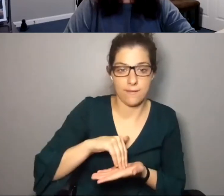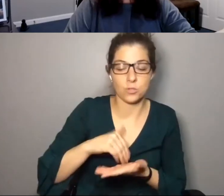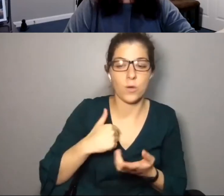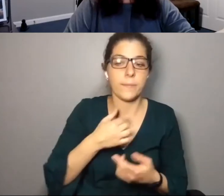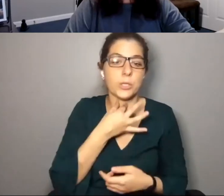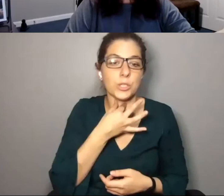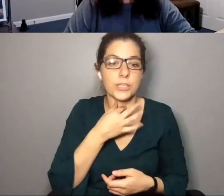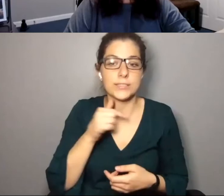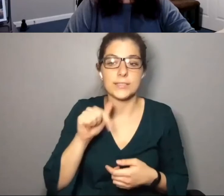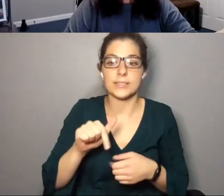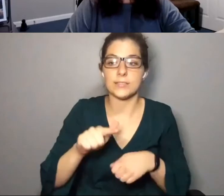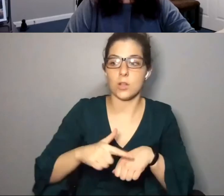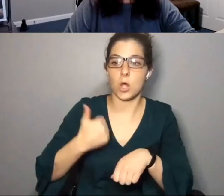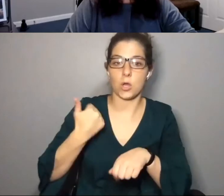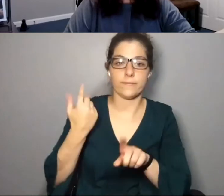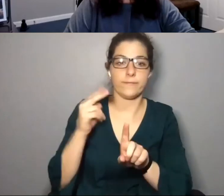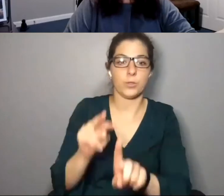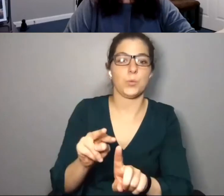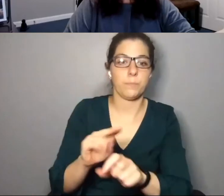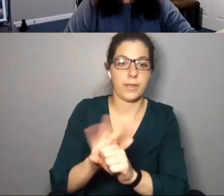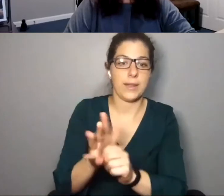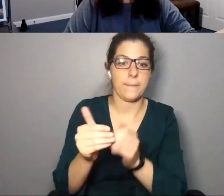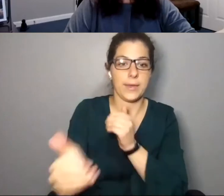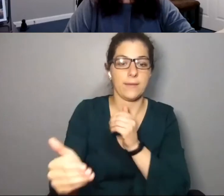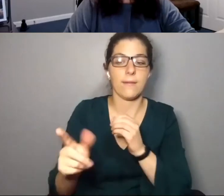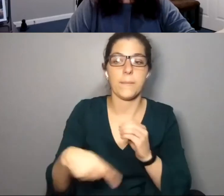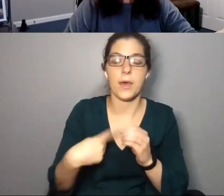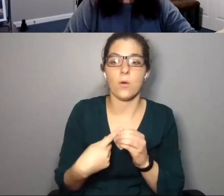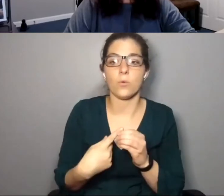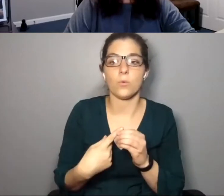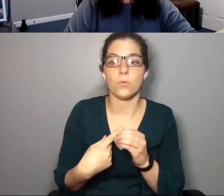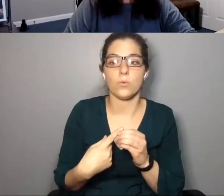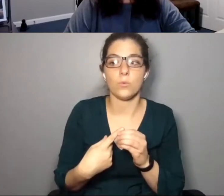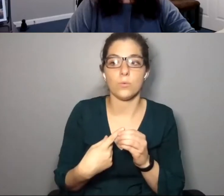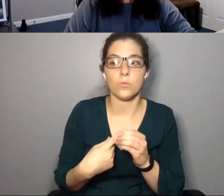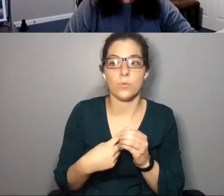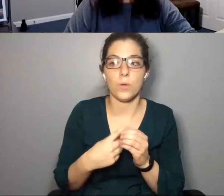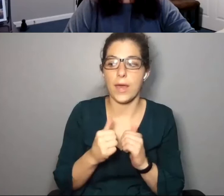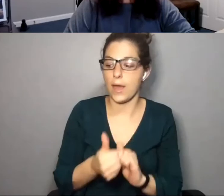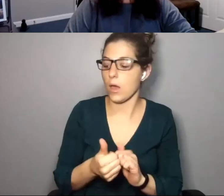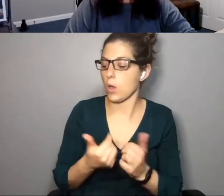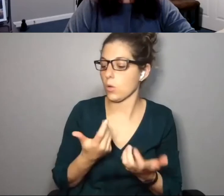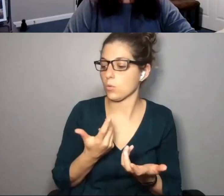that is happening again. I'm wondering in this sort of long view of the pandemic about, you know,